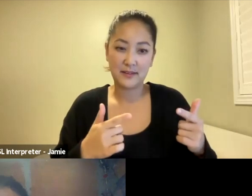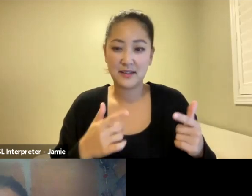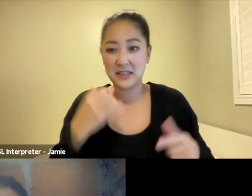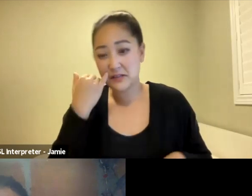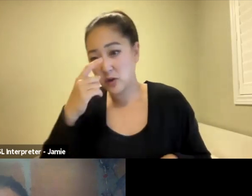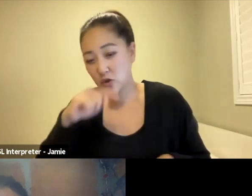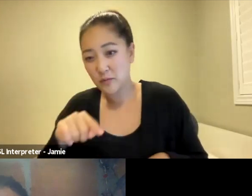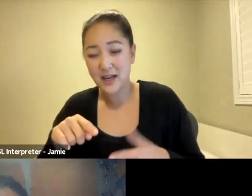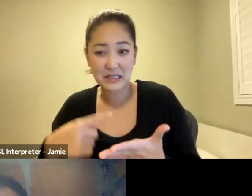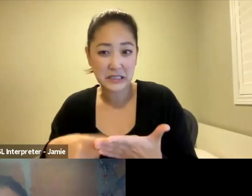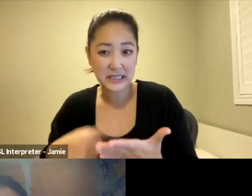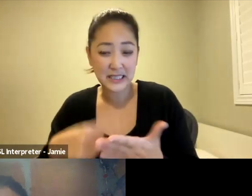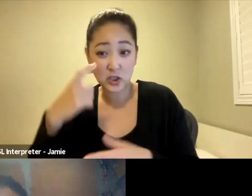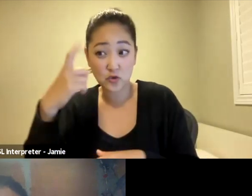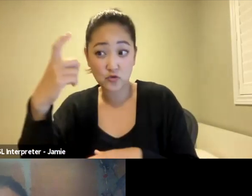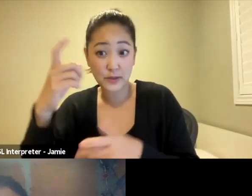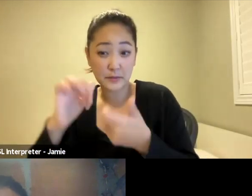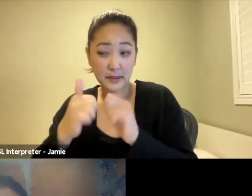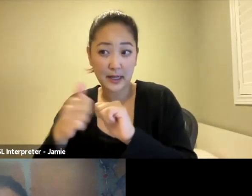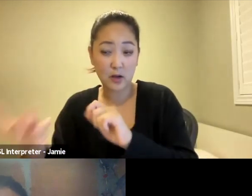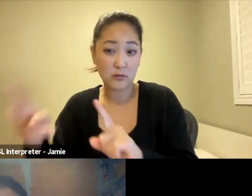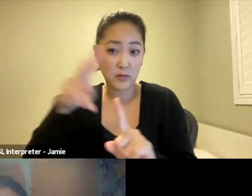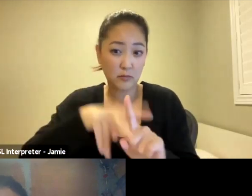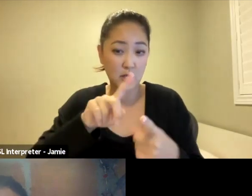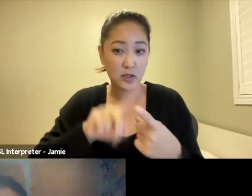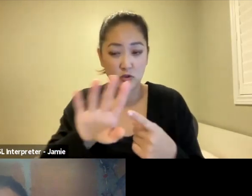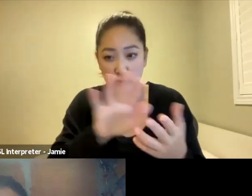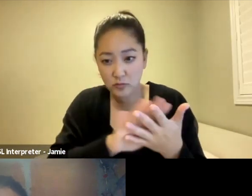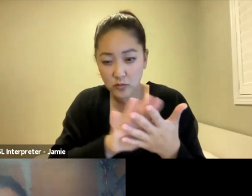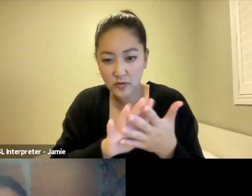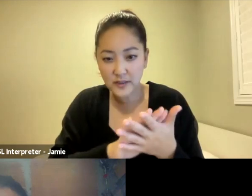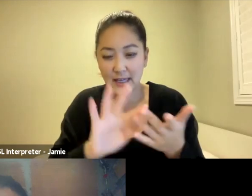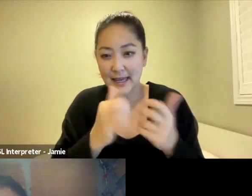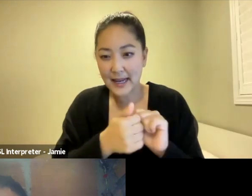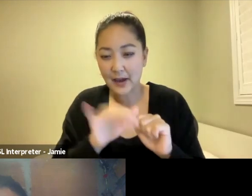in your work and also how that furthered your ideas around